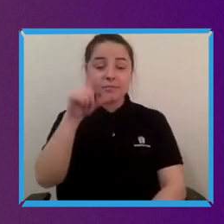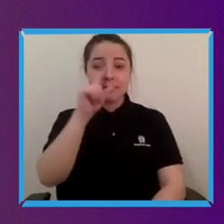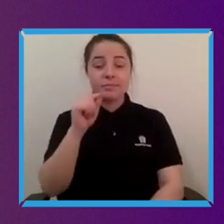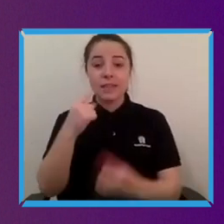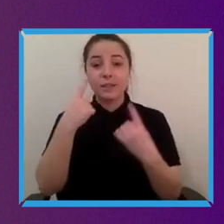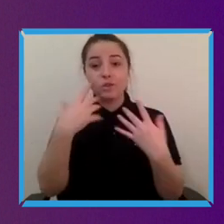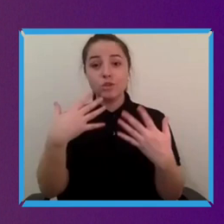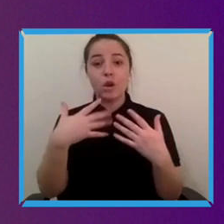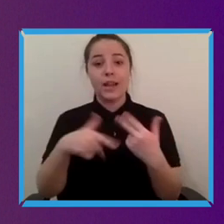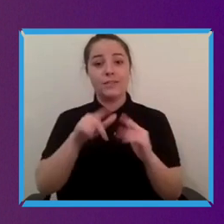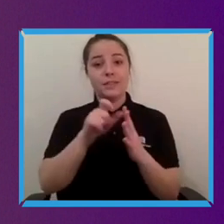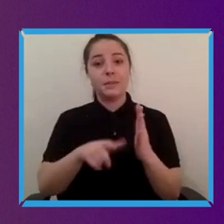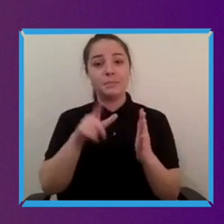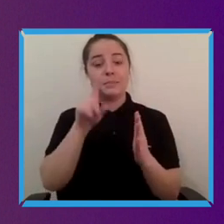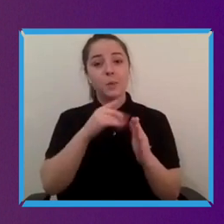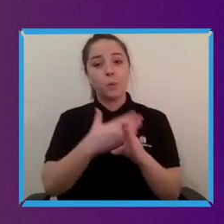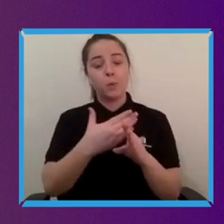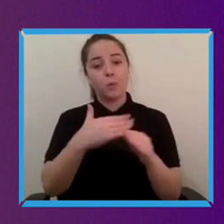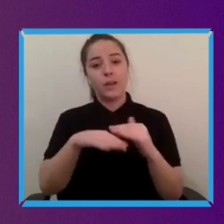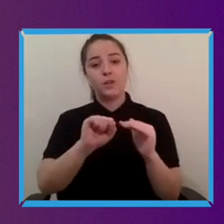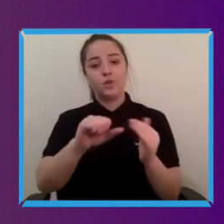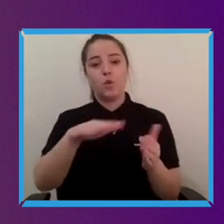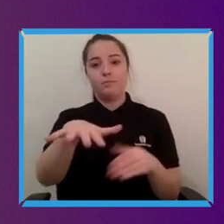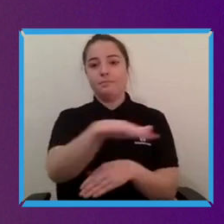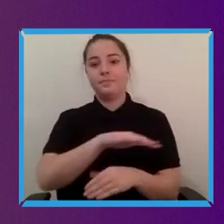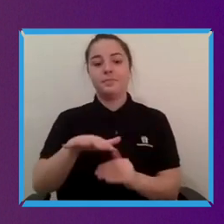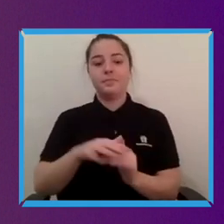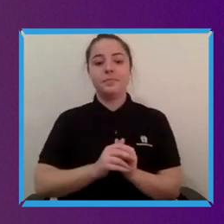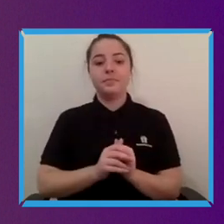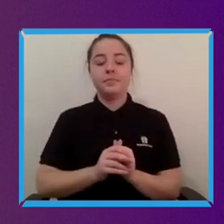raised tonight came up in a poll and you can see the link